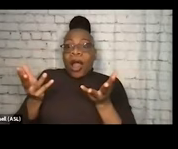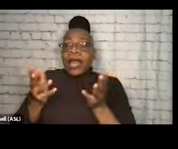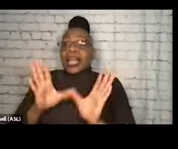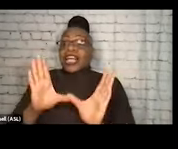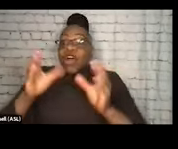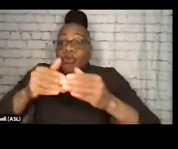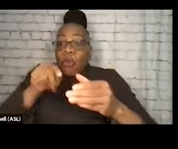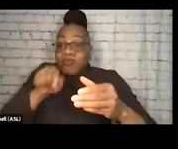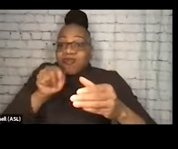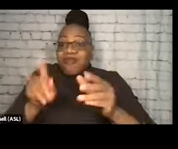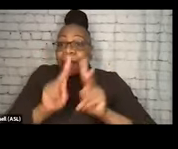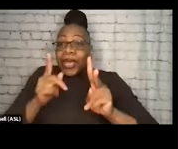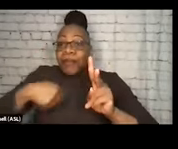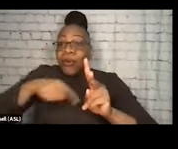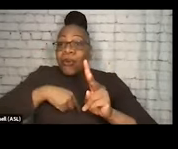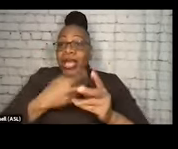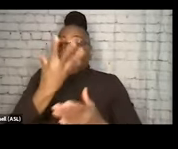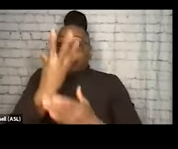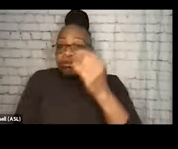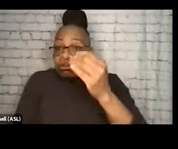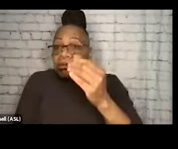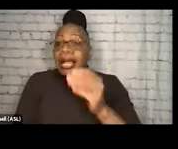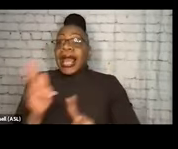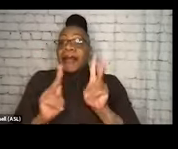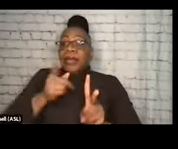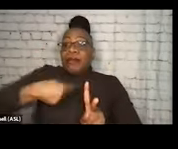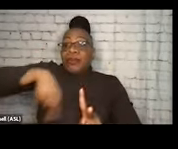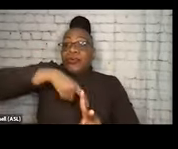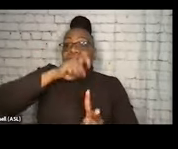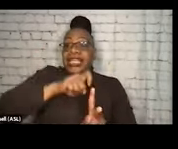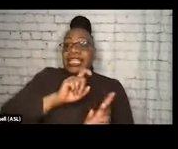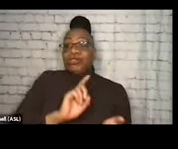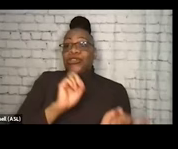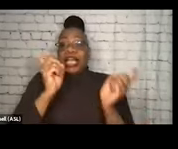that we're missing, and a whole group of people that we need to shift our approach to reach.